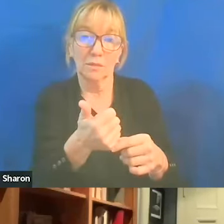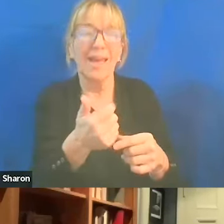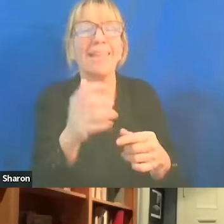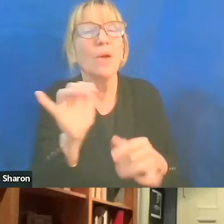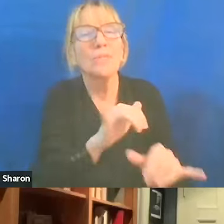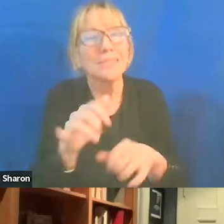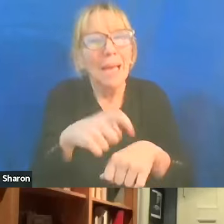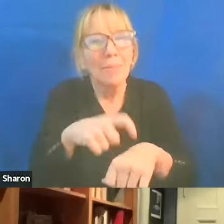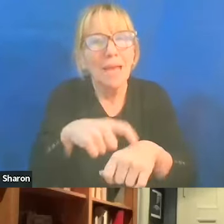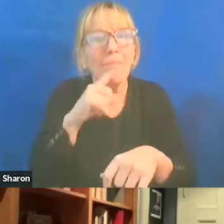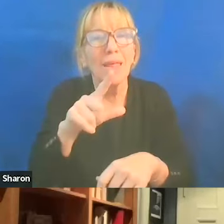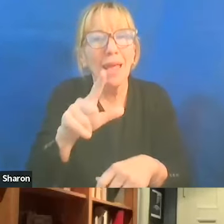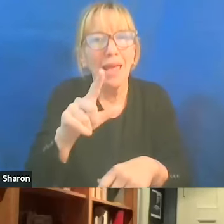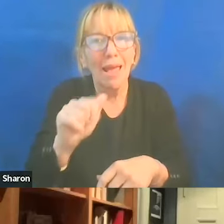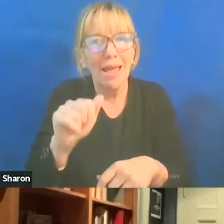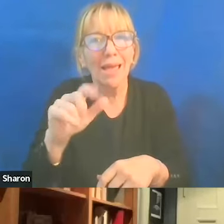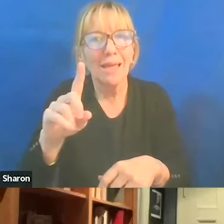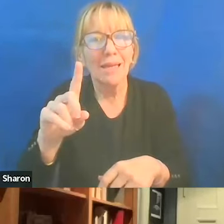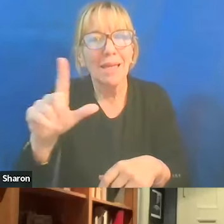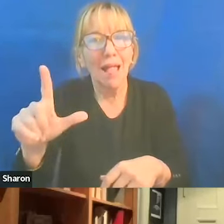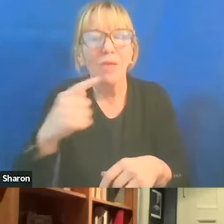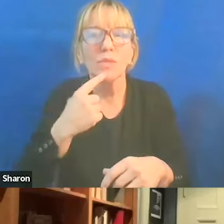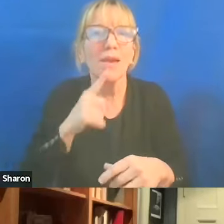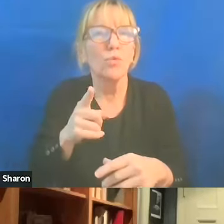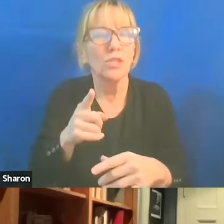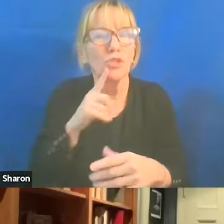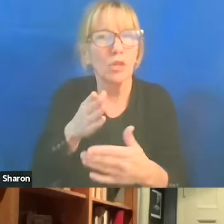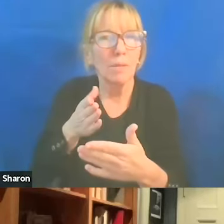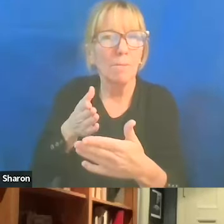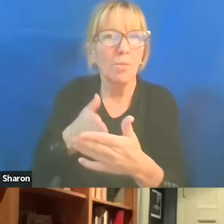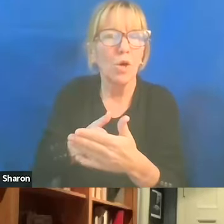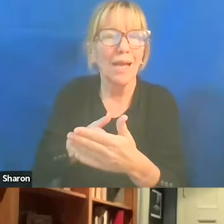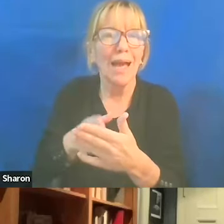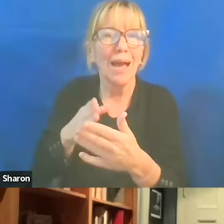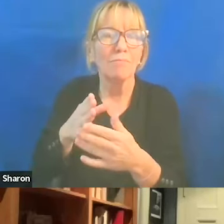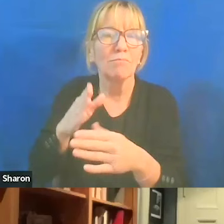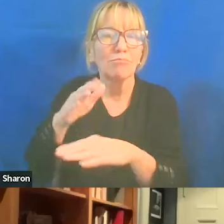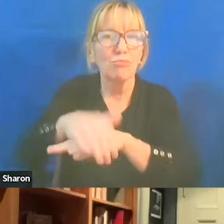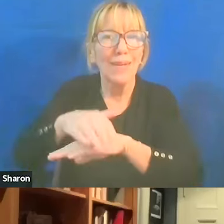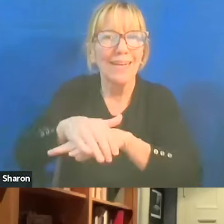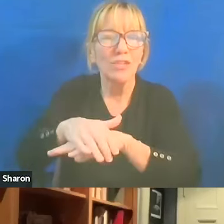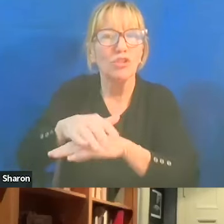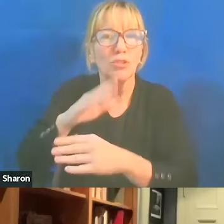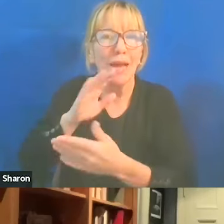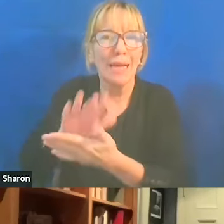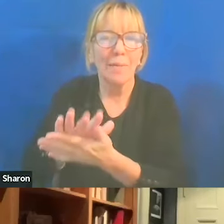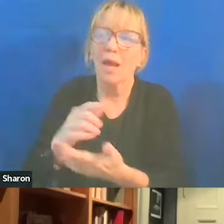gee, maybe we should boycott British academic institutions, which in my view was ridiculous to change the debate